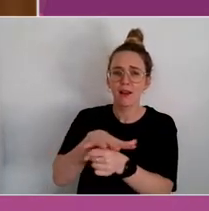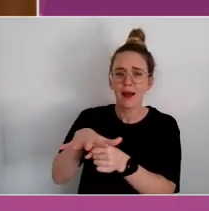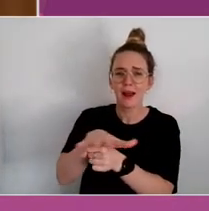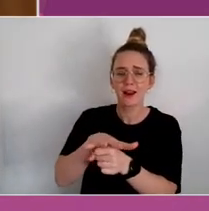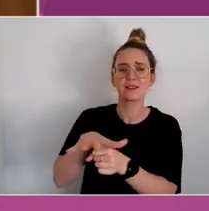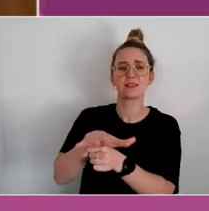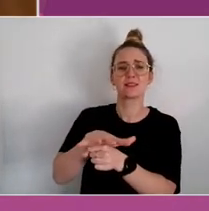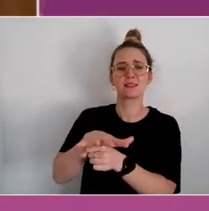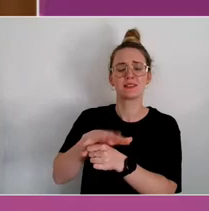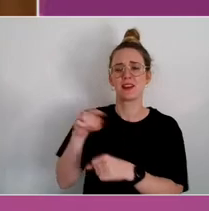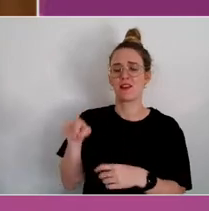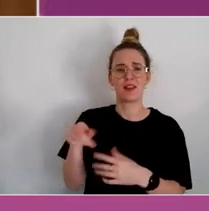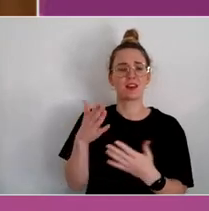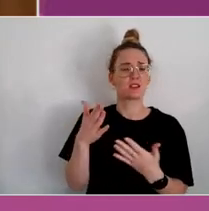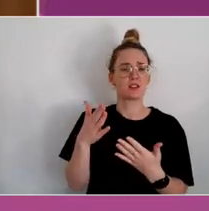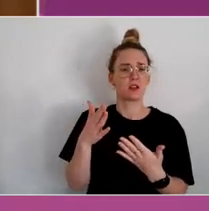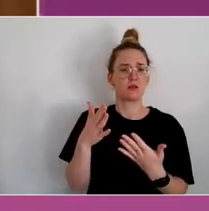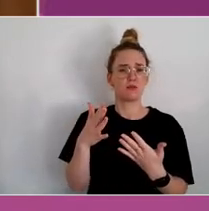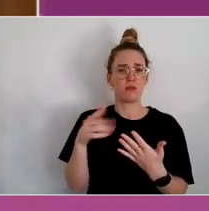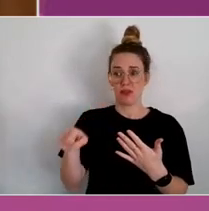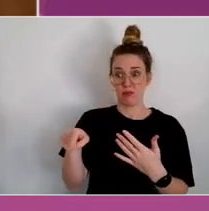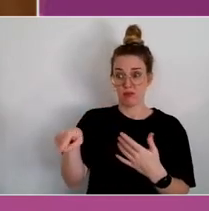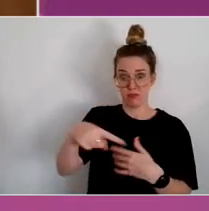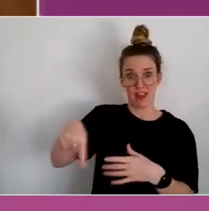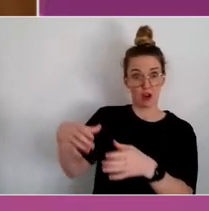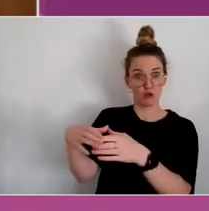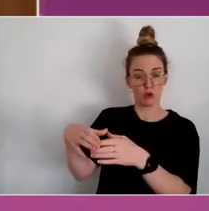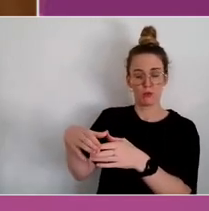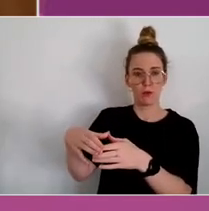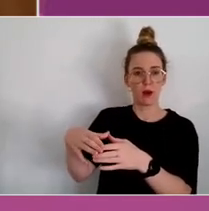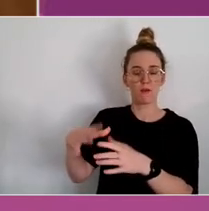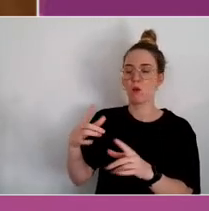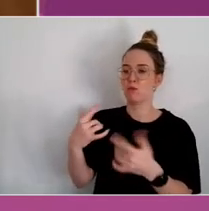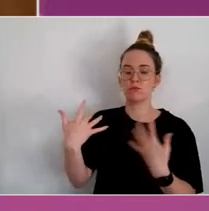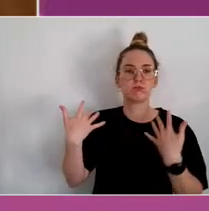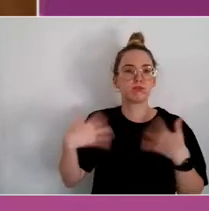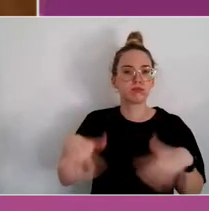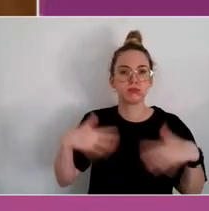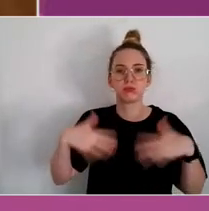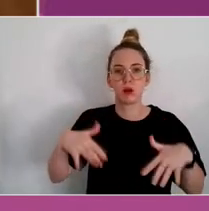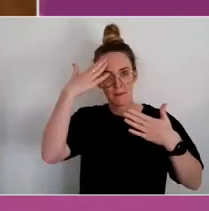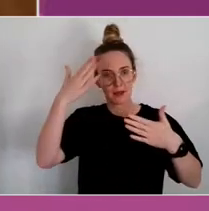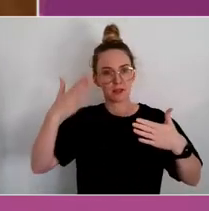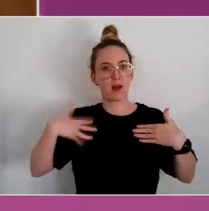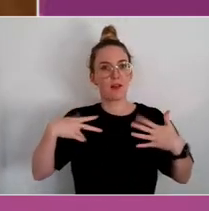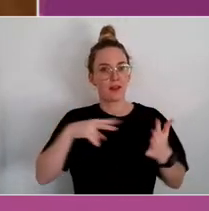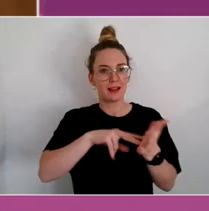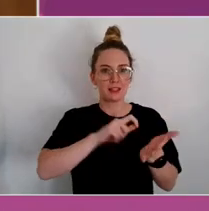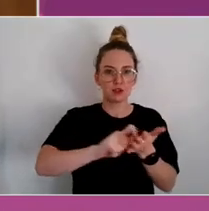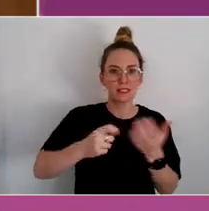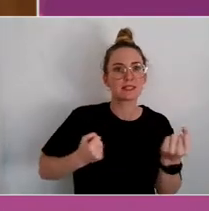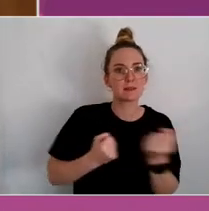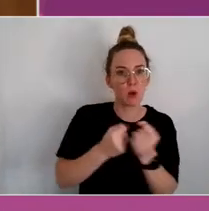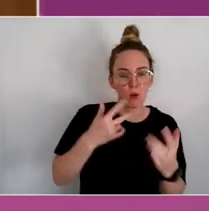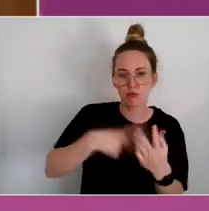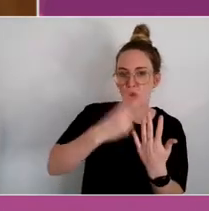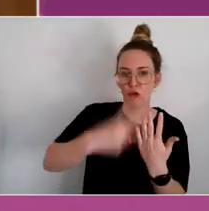they have one of the most impressive mental health, literacy and support programs developed